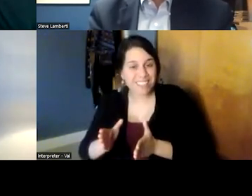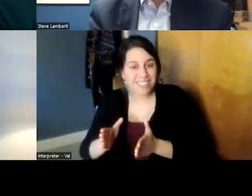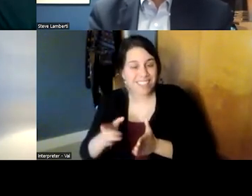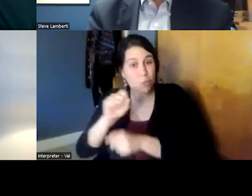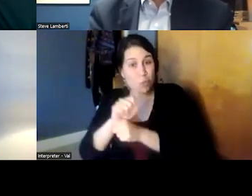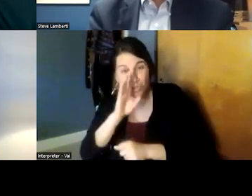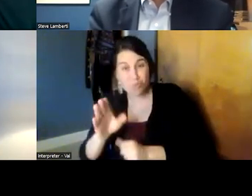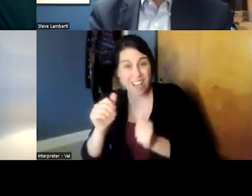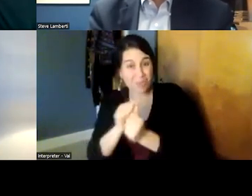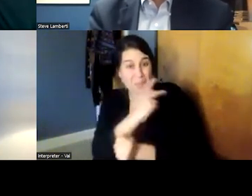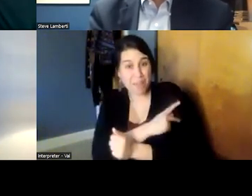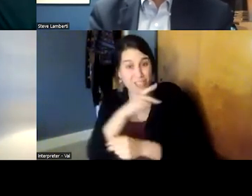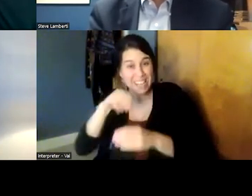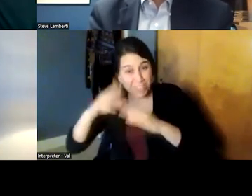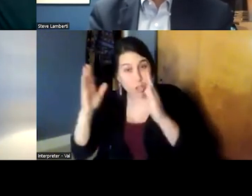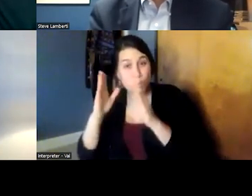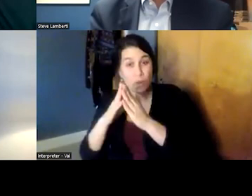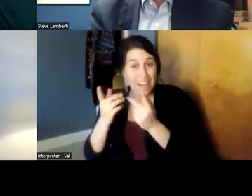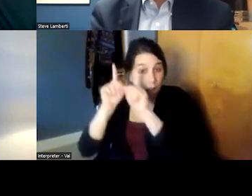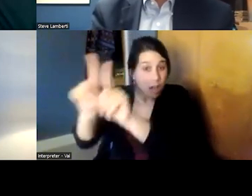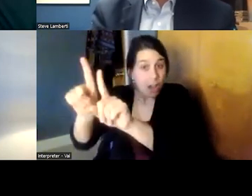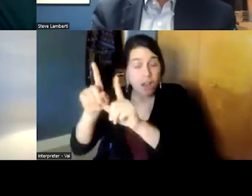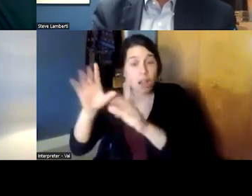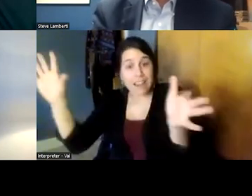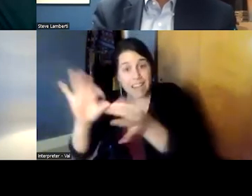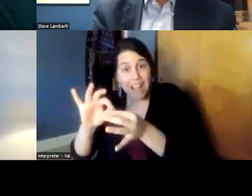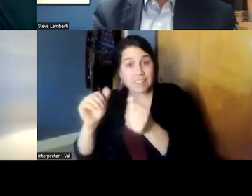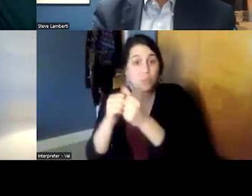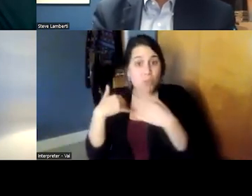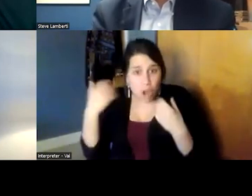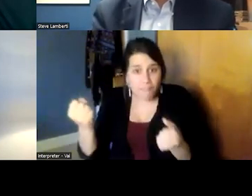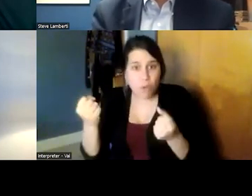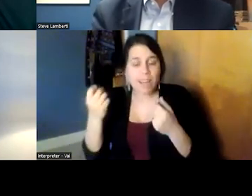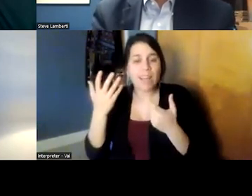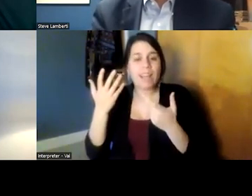with our patients in the community and connecting them to recovery services so i think it's that